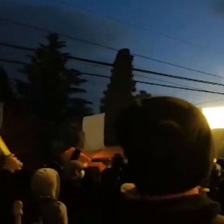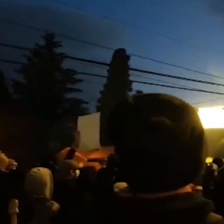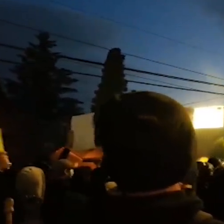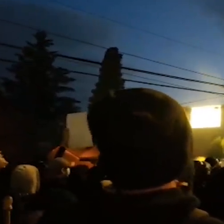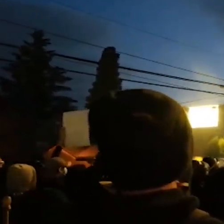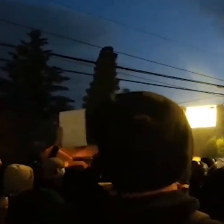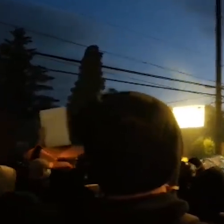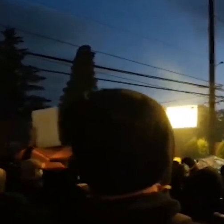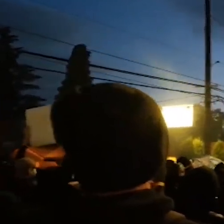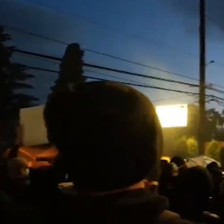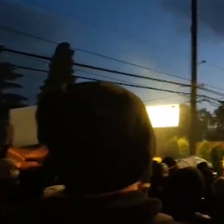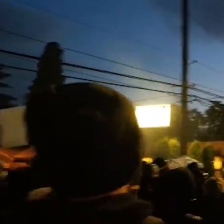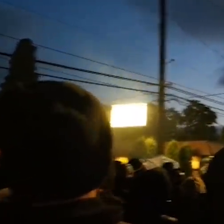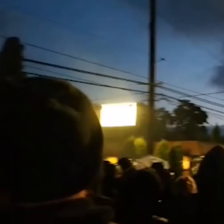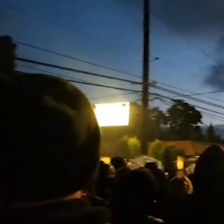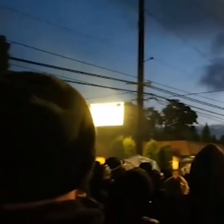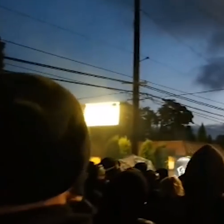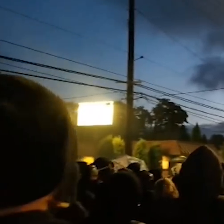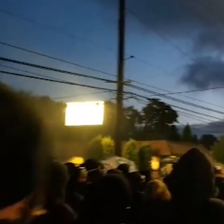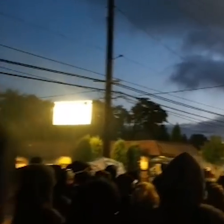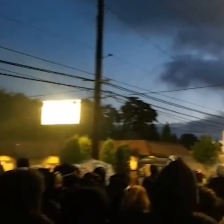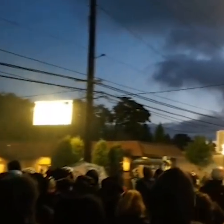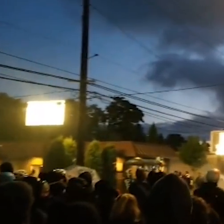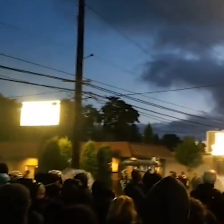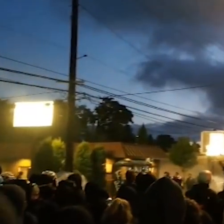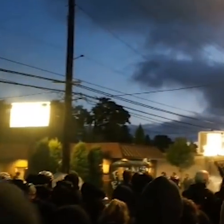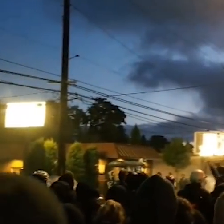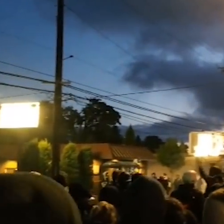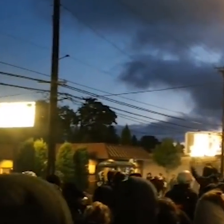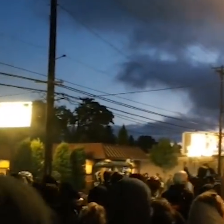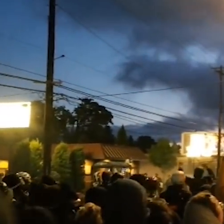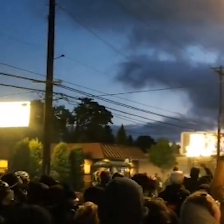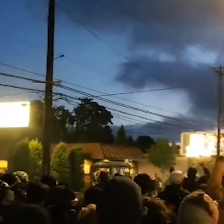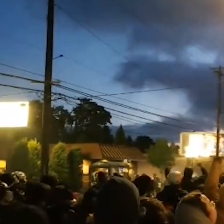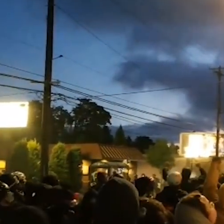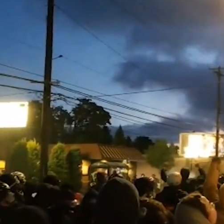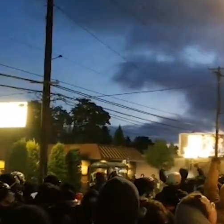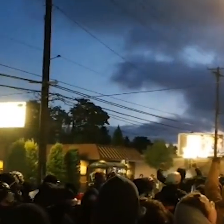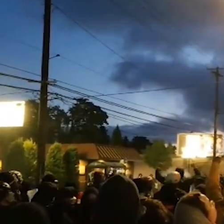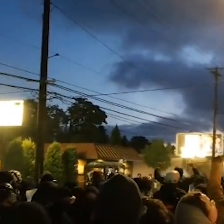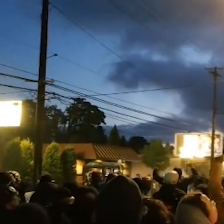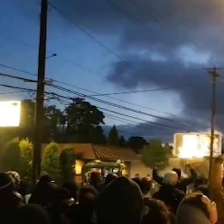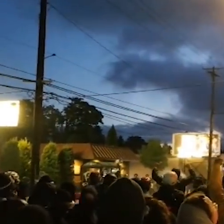This goes on like this, you can see the change in the energy level in the crowd.